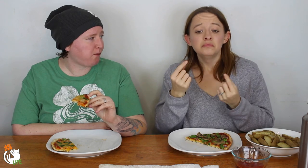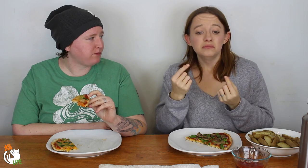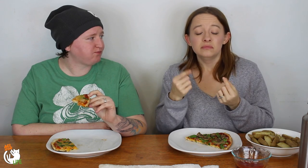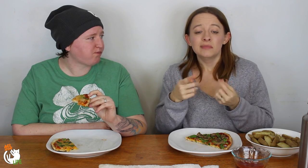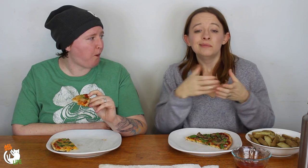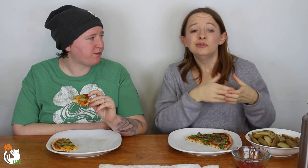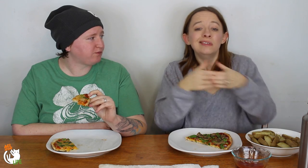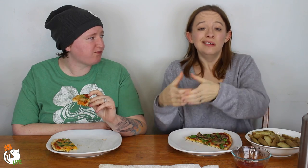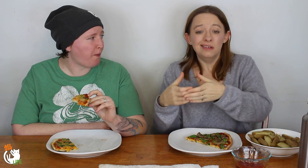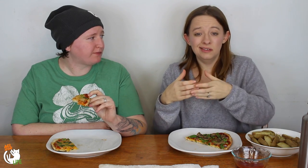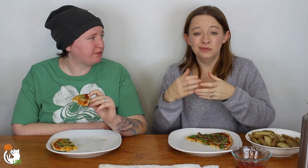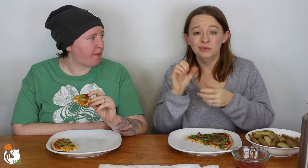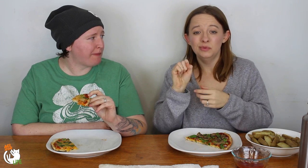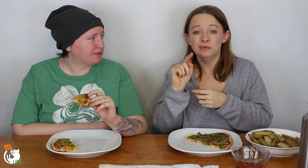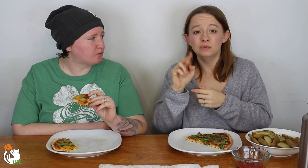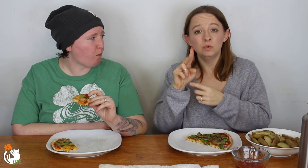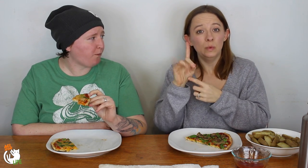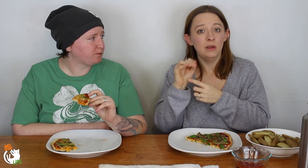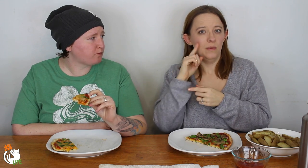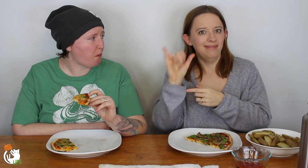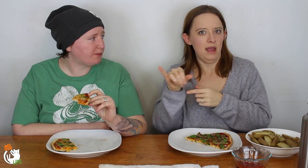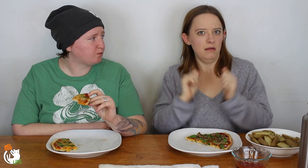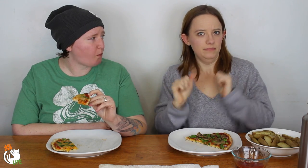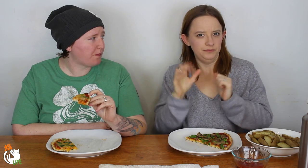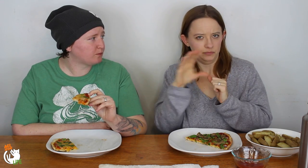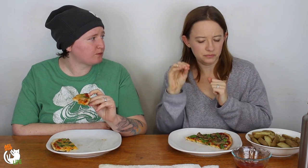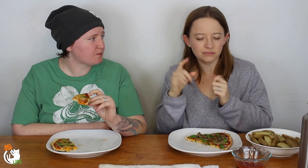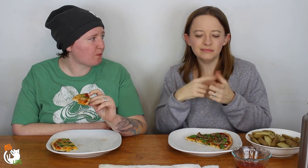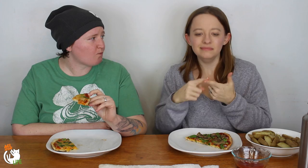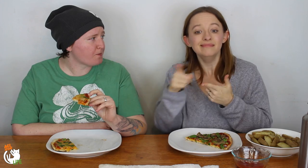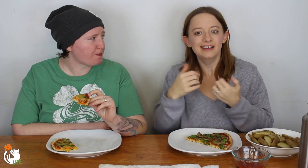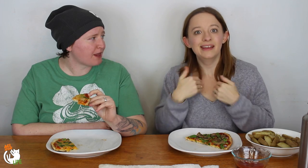They said "We'll have the group go to the studio --" for the theater company